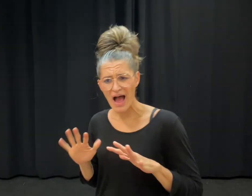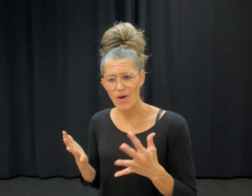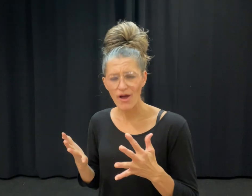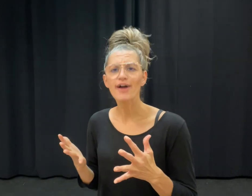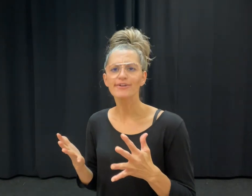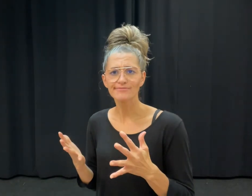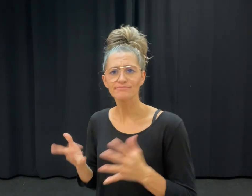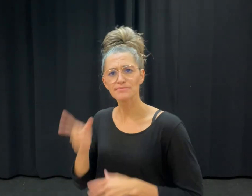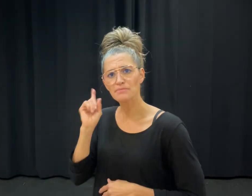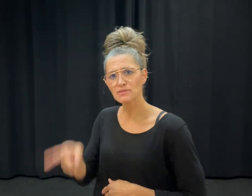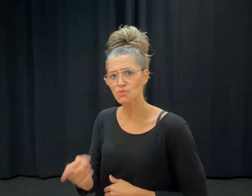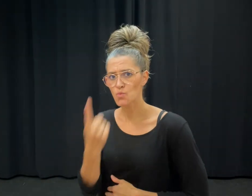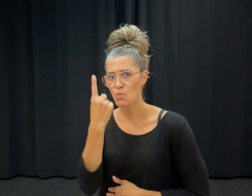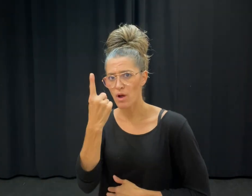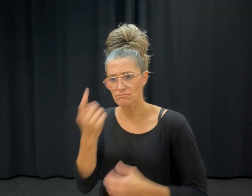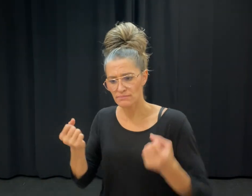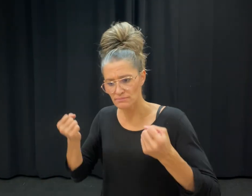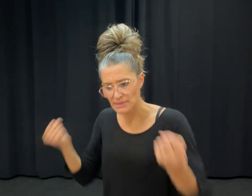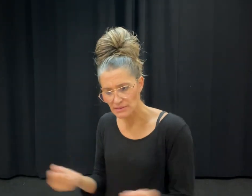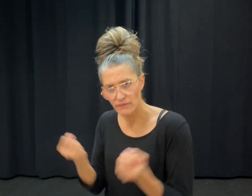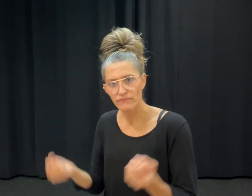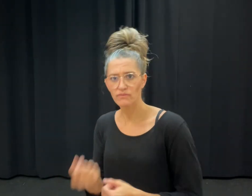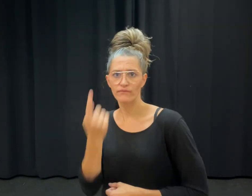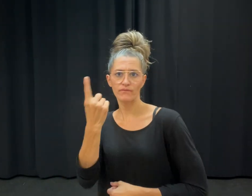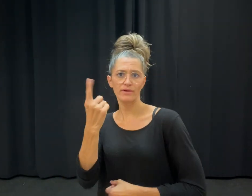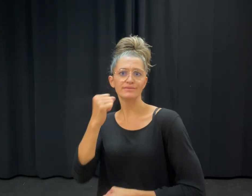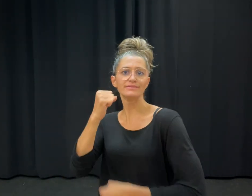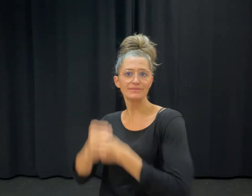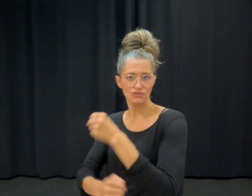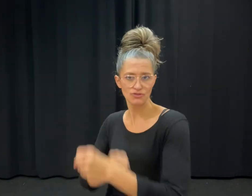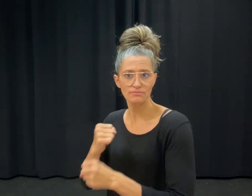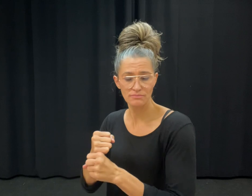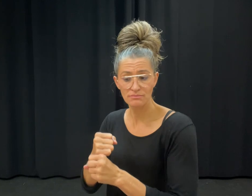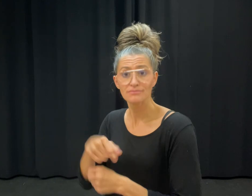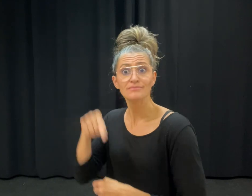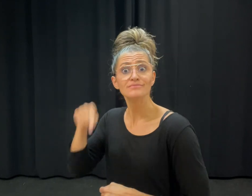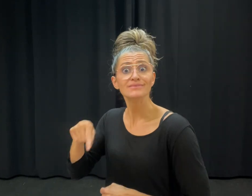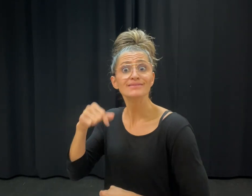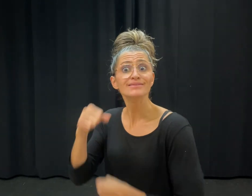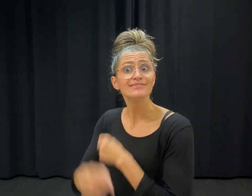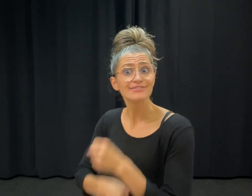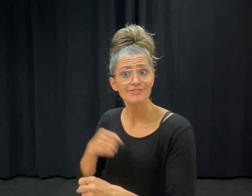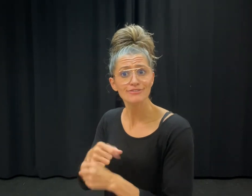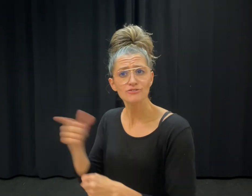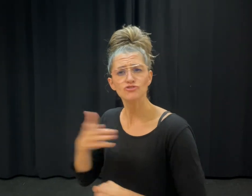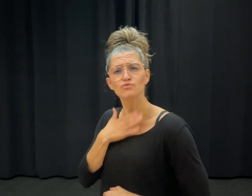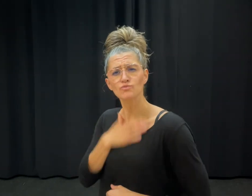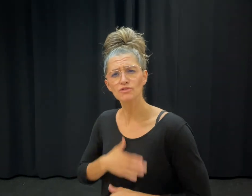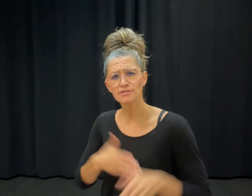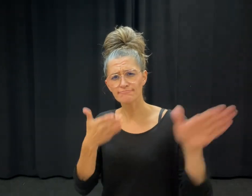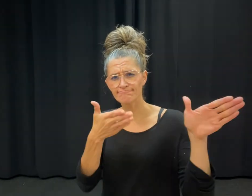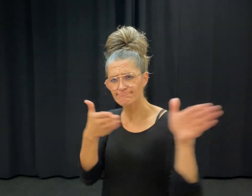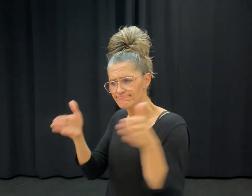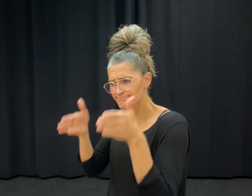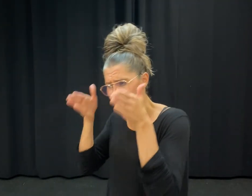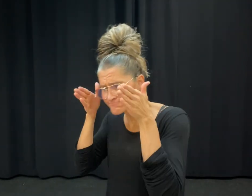on one activity per year. This year the priority